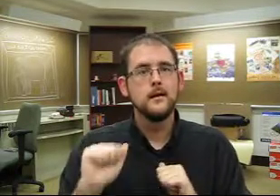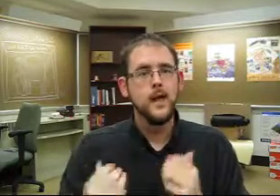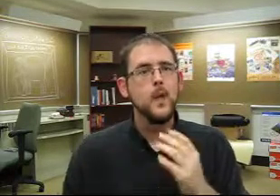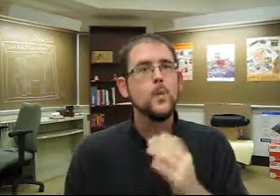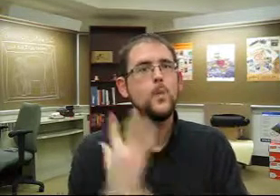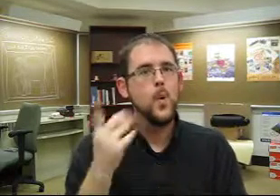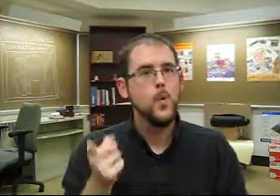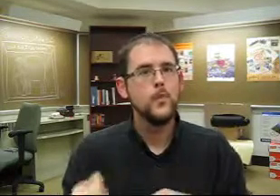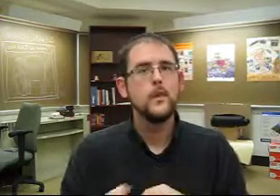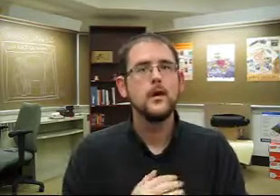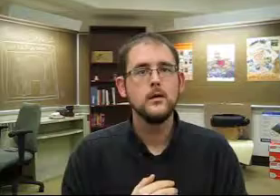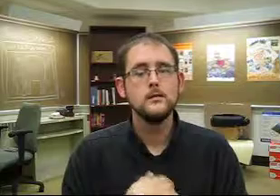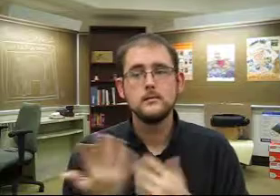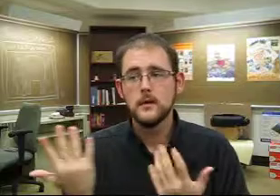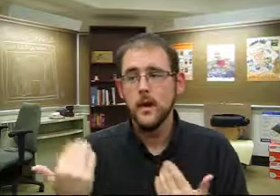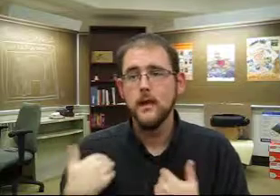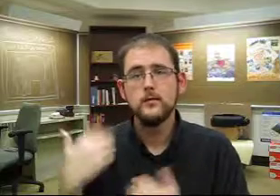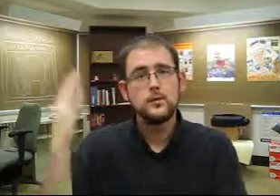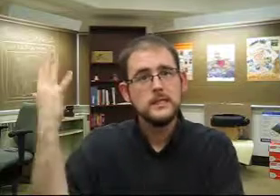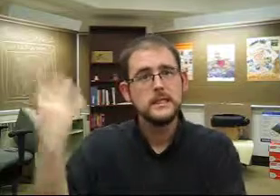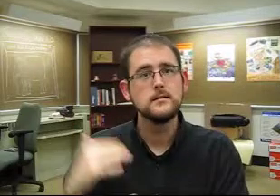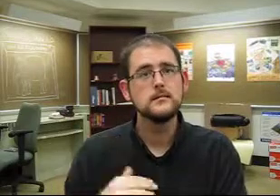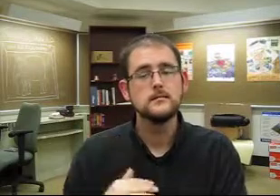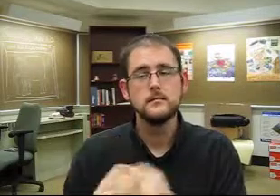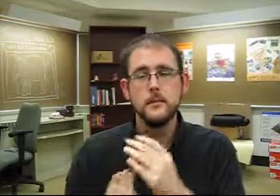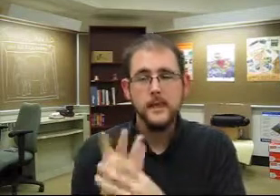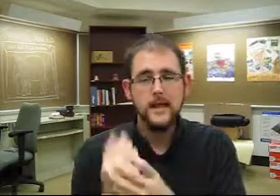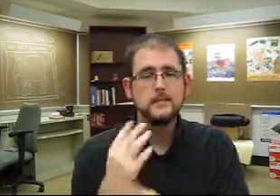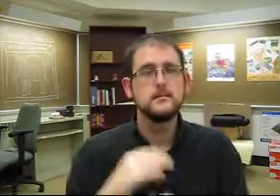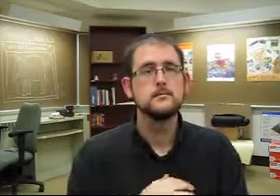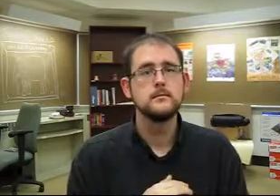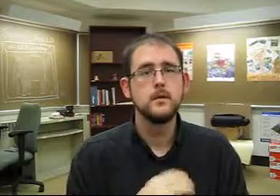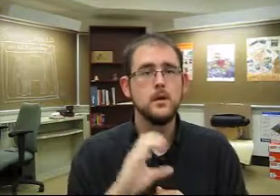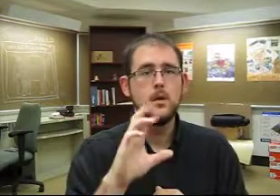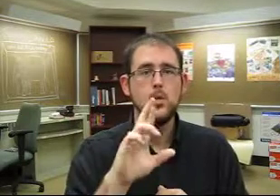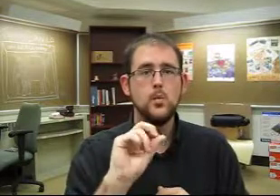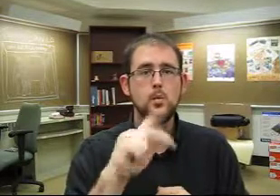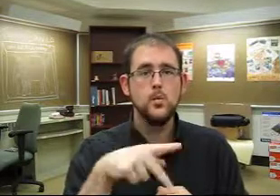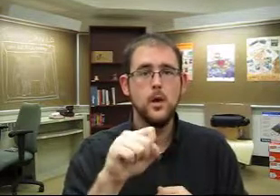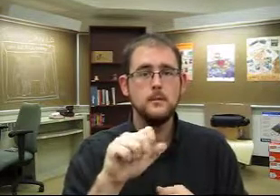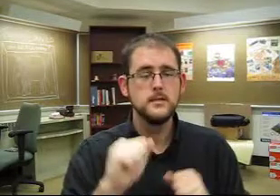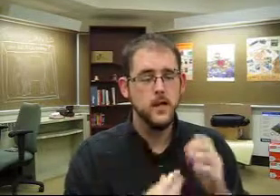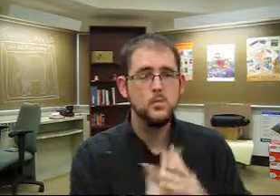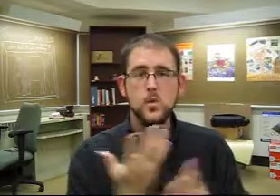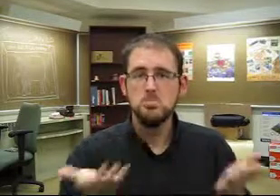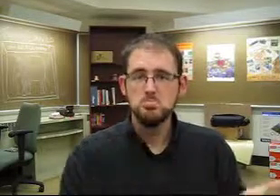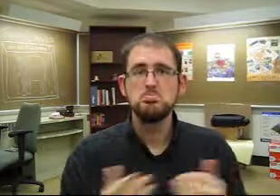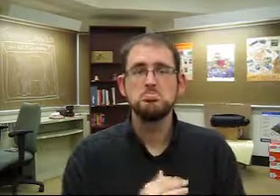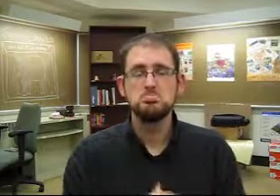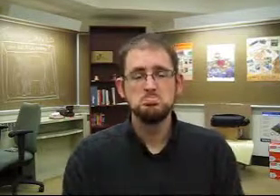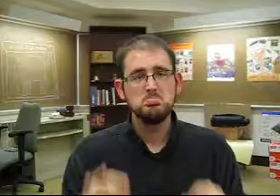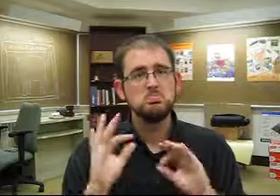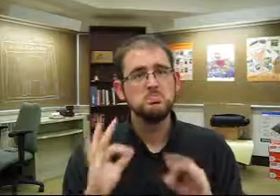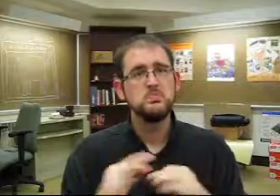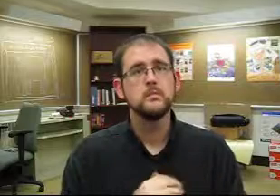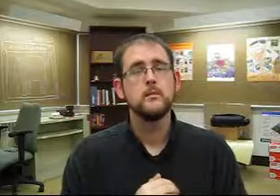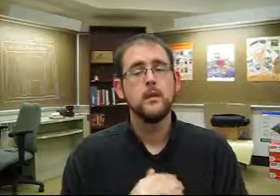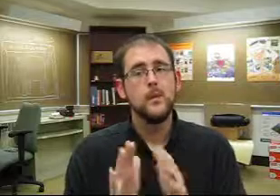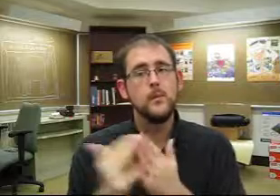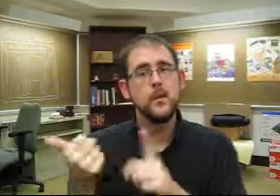trees, plants, and crops could grow.